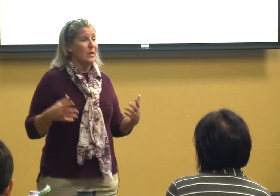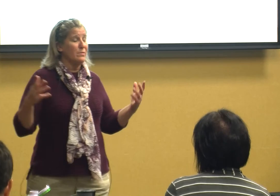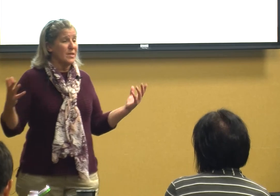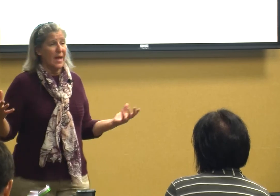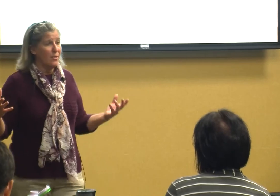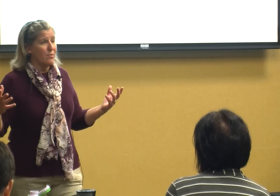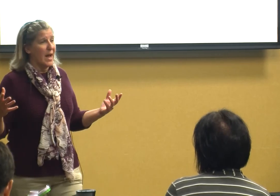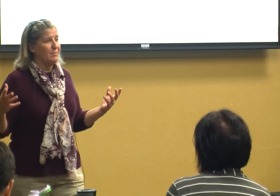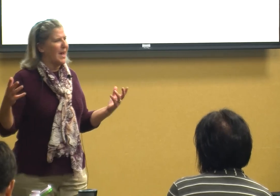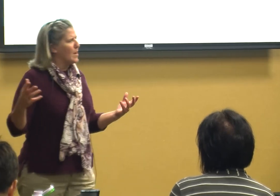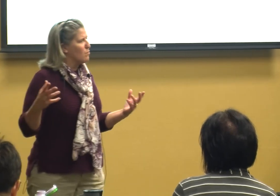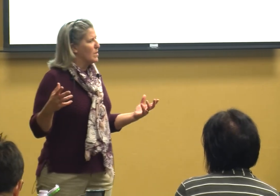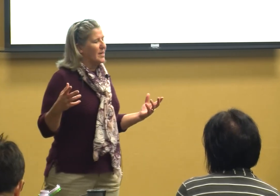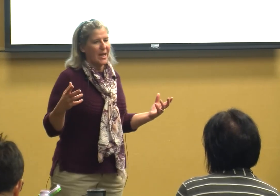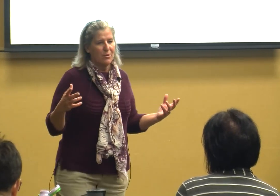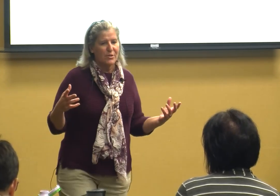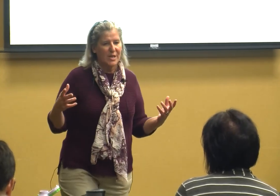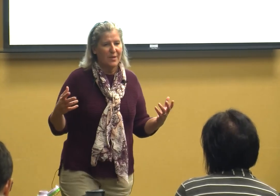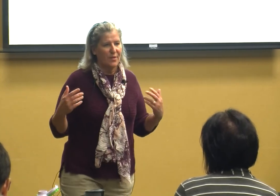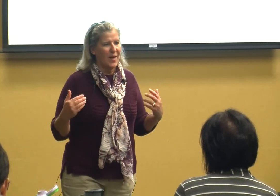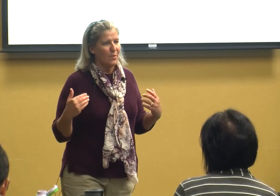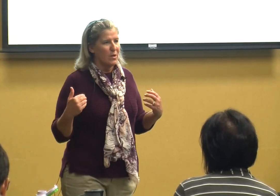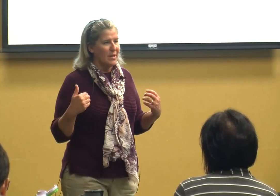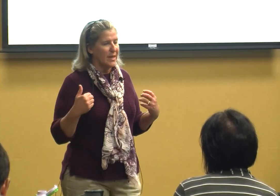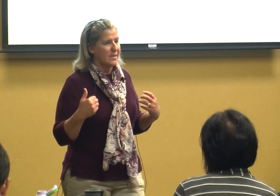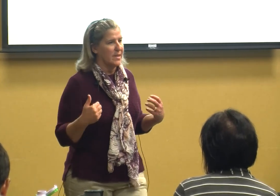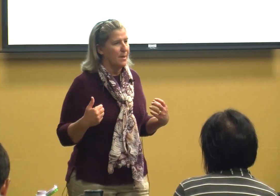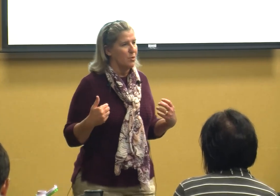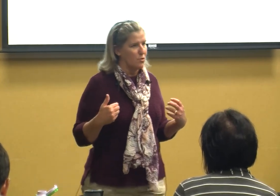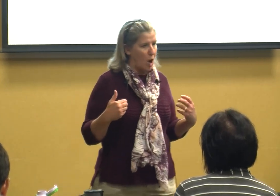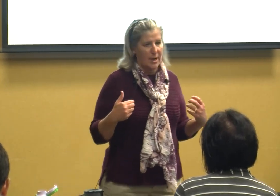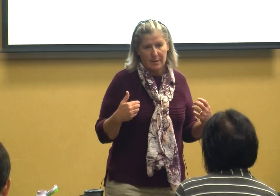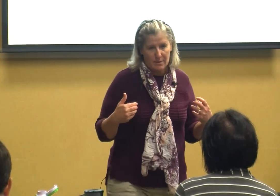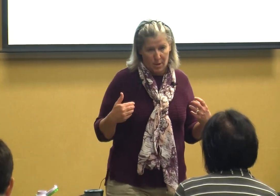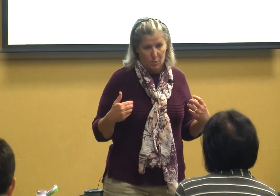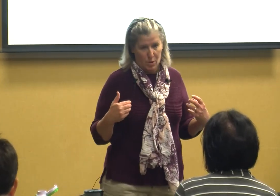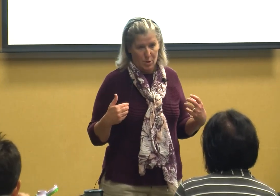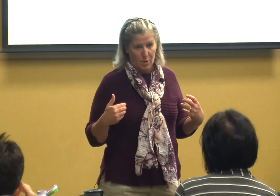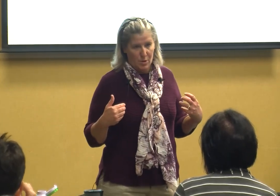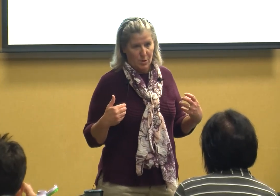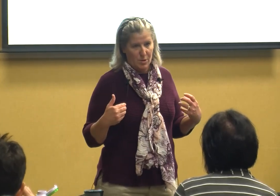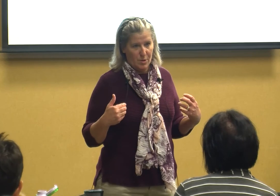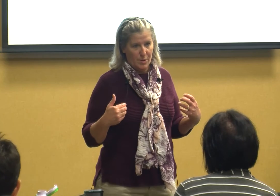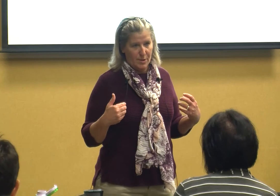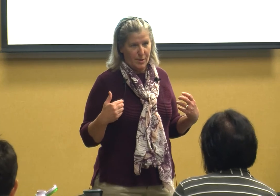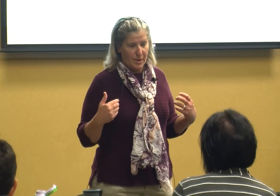you say their name they don't really understand that that really is them you're talking to you